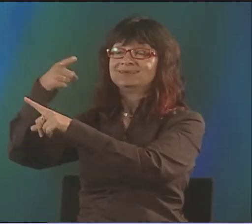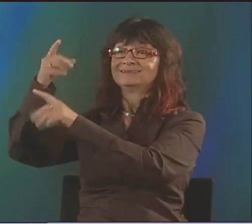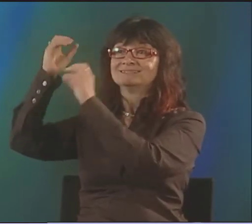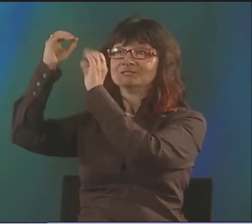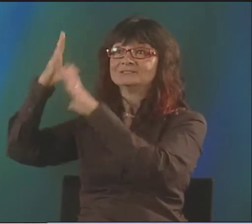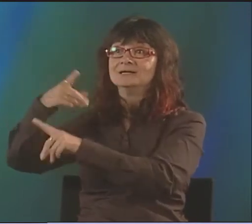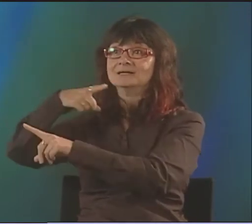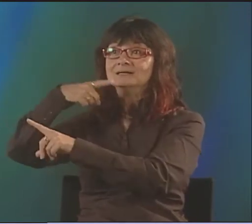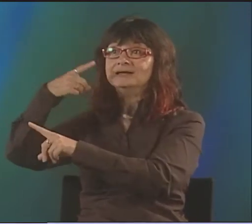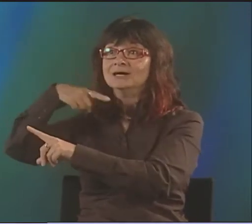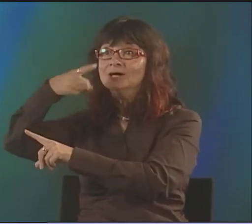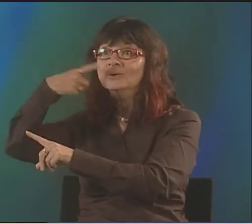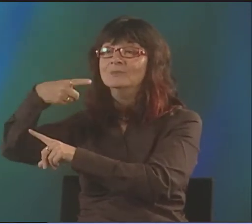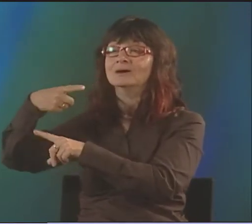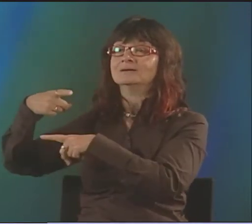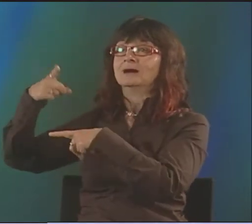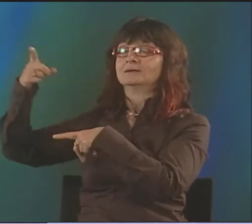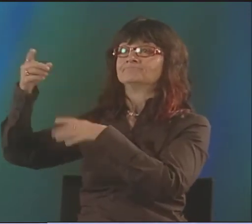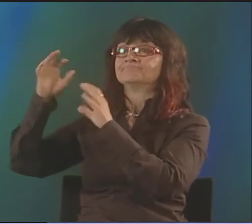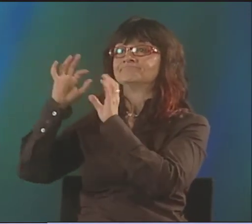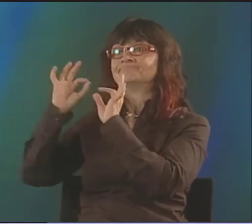DIFFERENT SORTS OF TECHNIQUES.